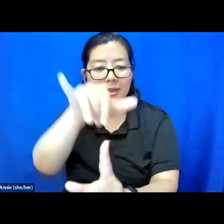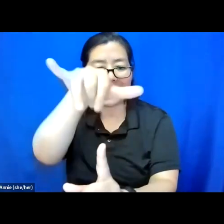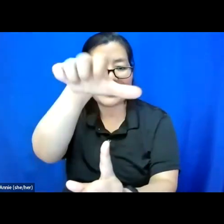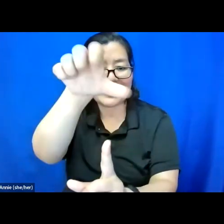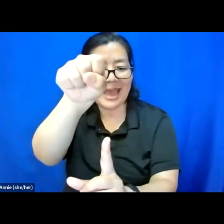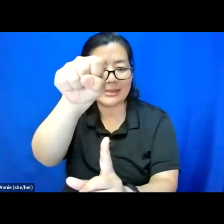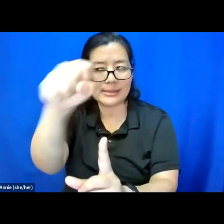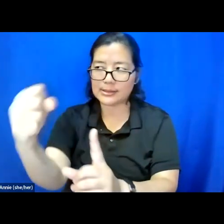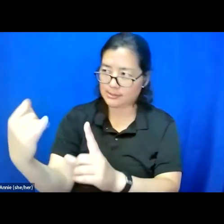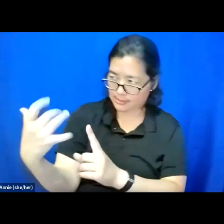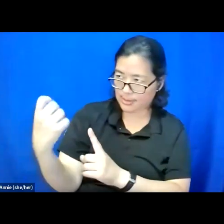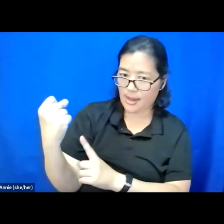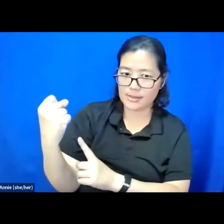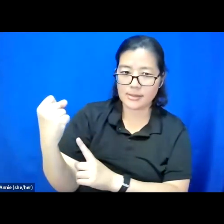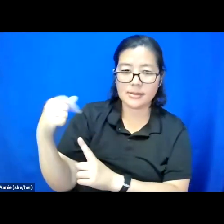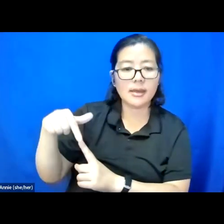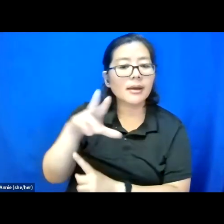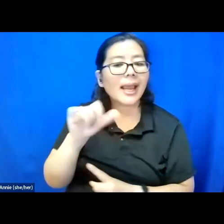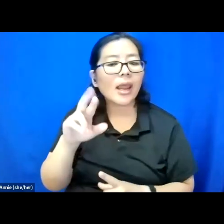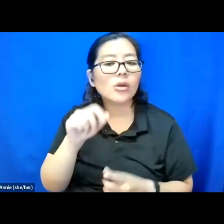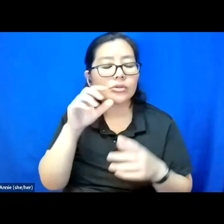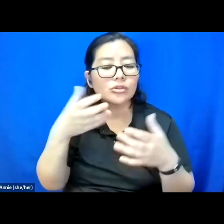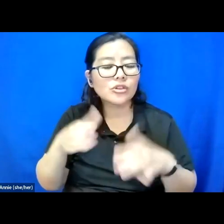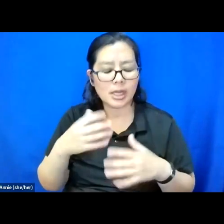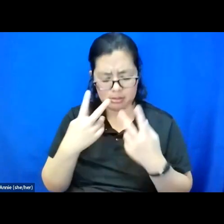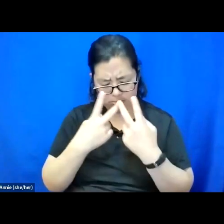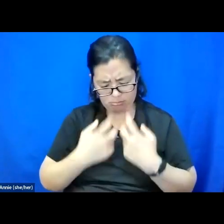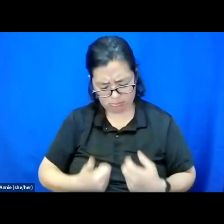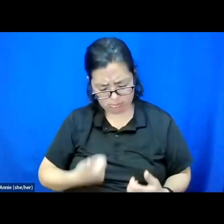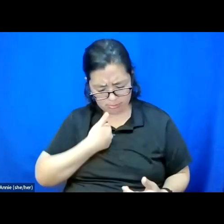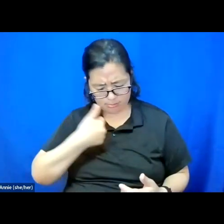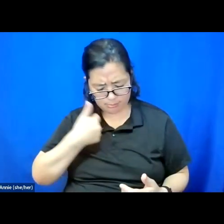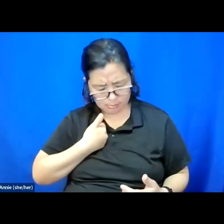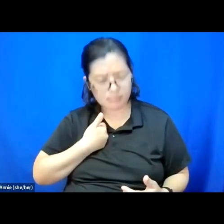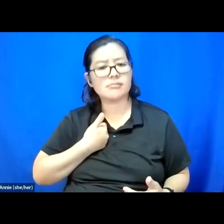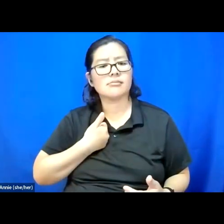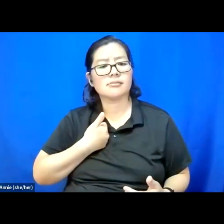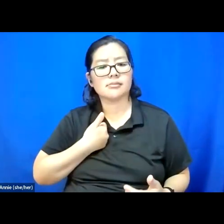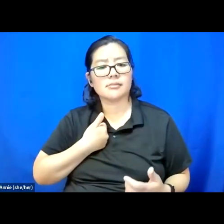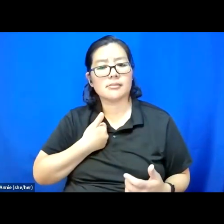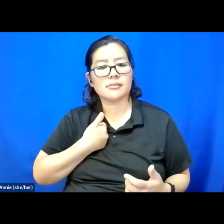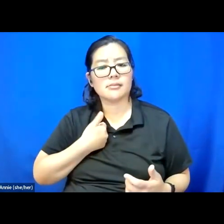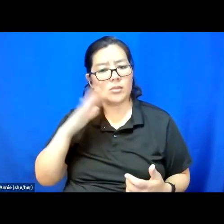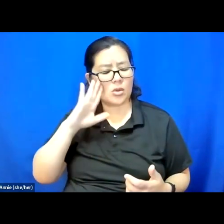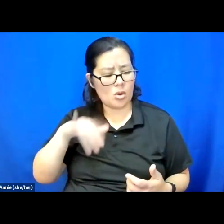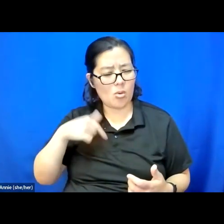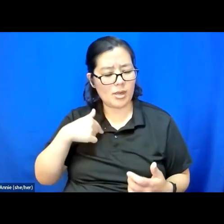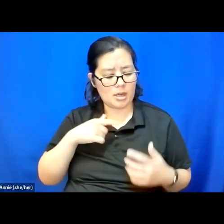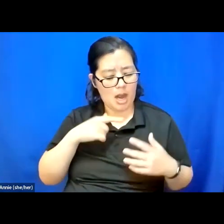Care is a chance to check in with yourself, knowing that you can offer before you commit.